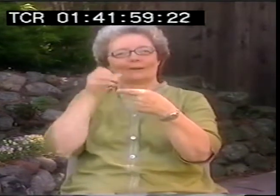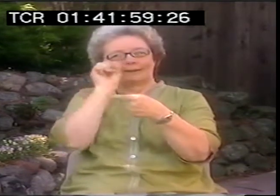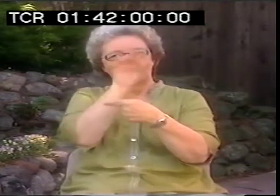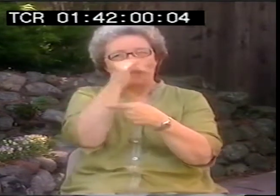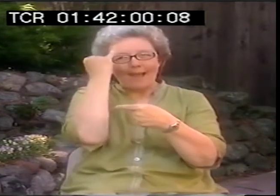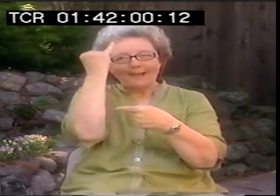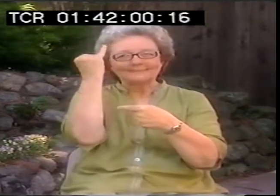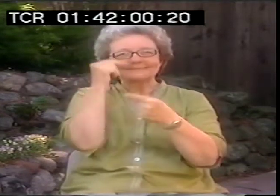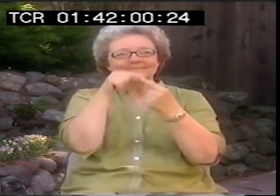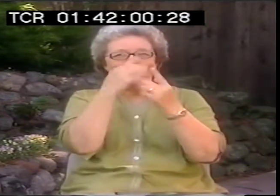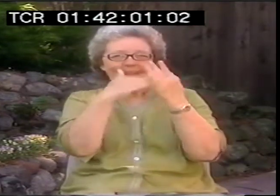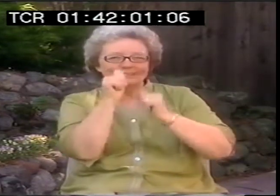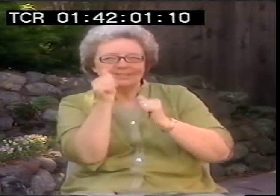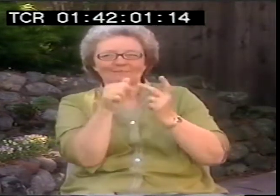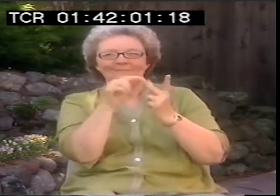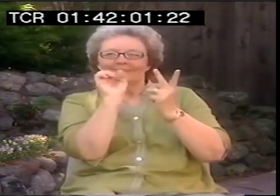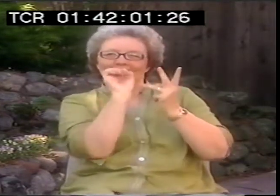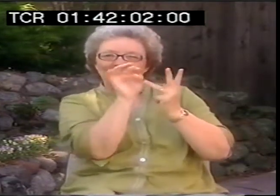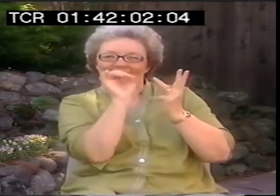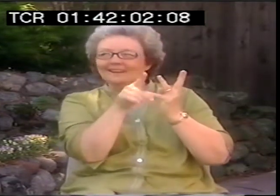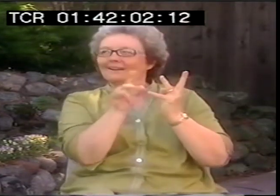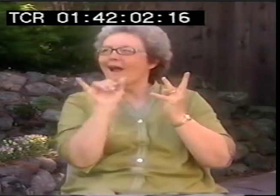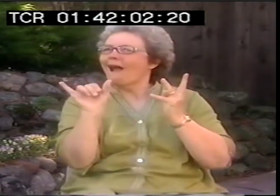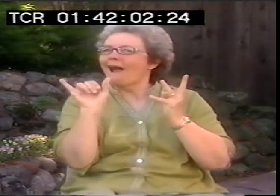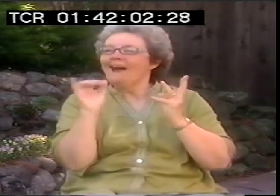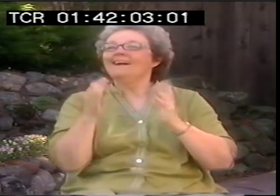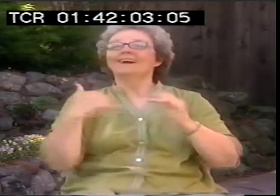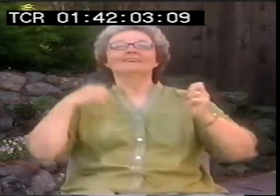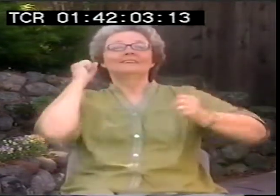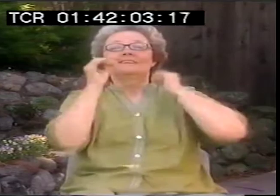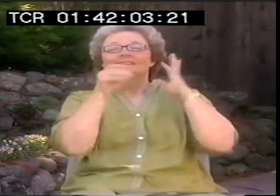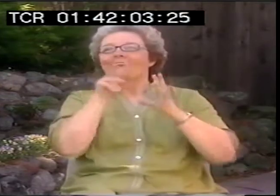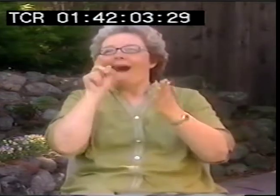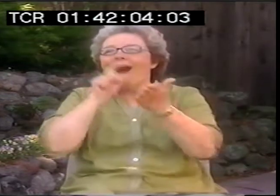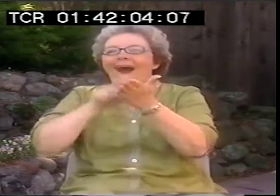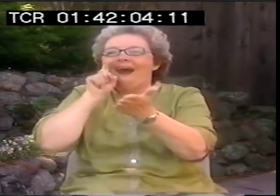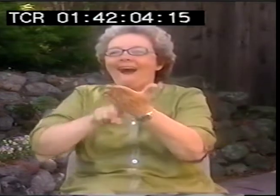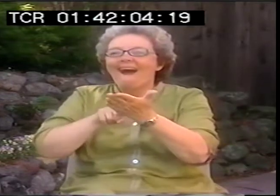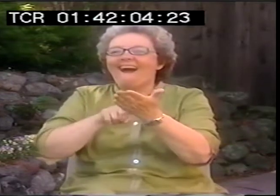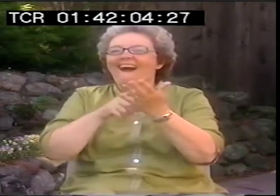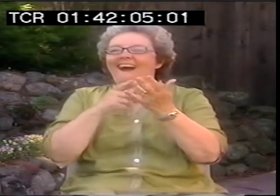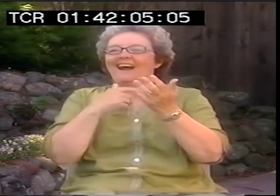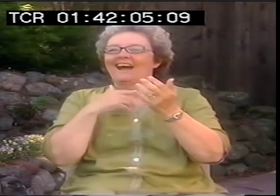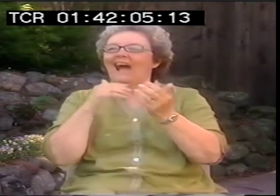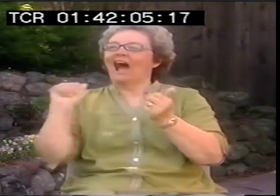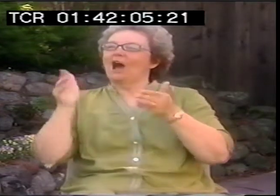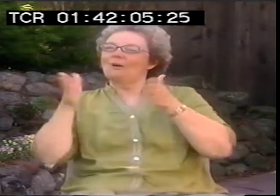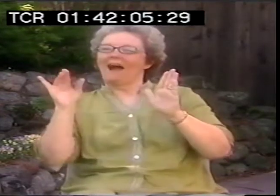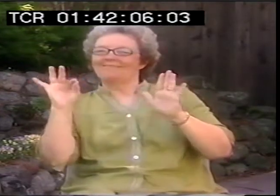the way people would be able to understand poetry in the deaf world is very different. And so, they were never encouraged.